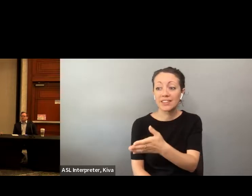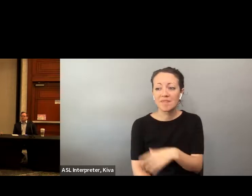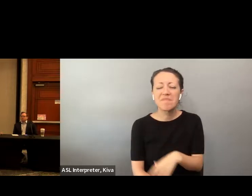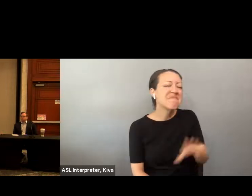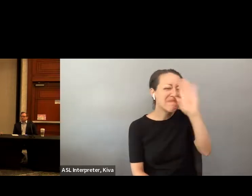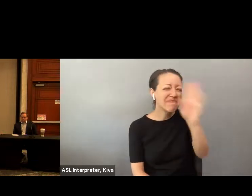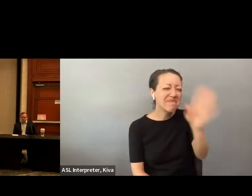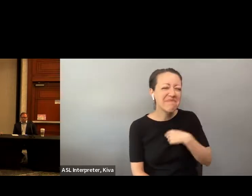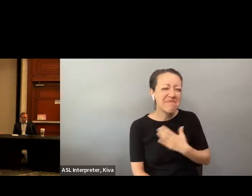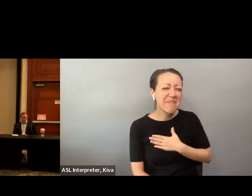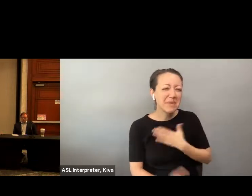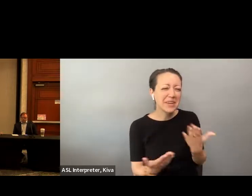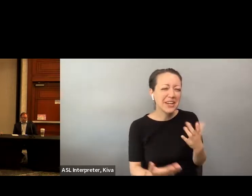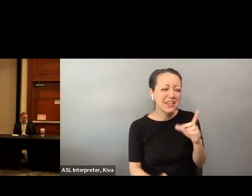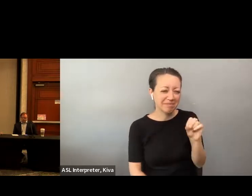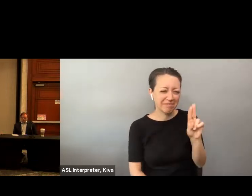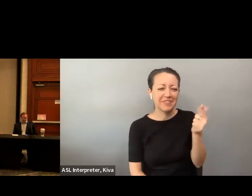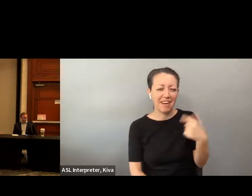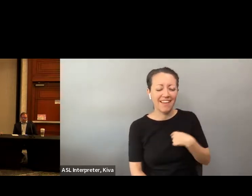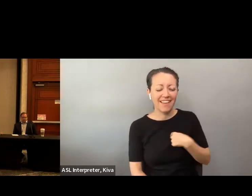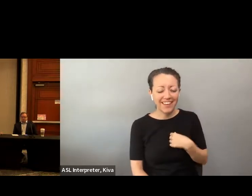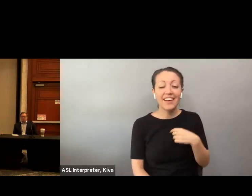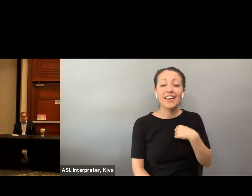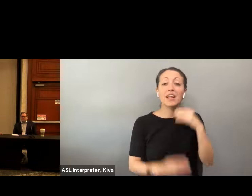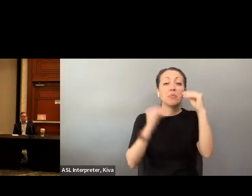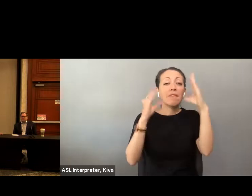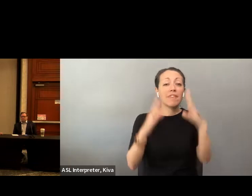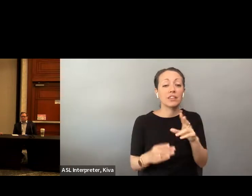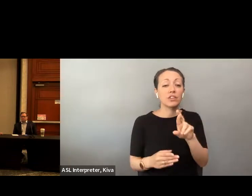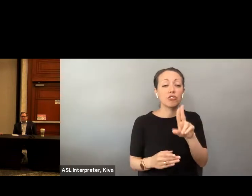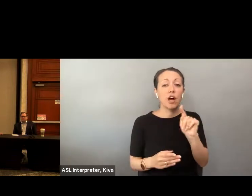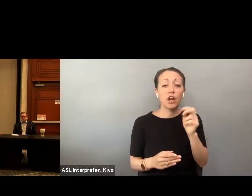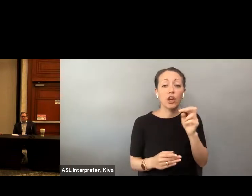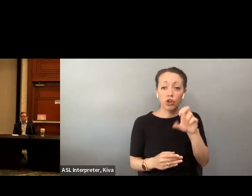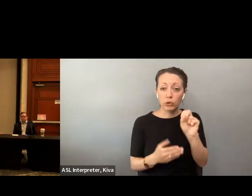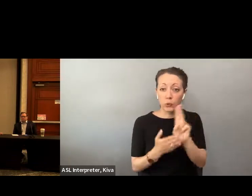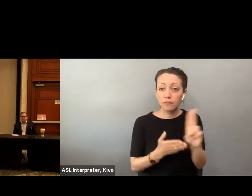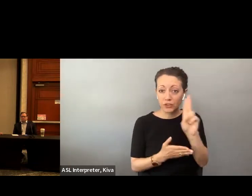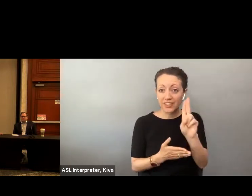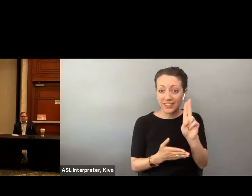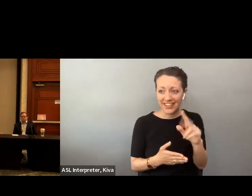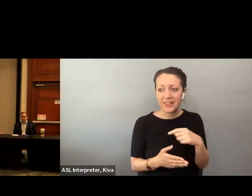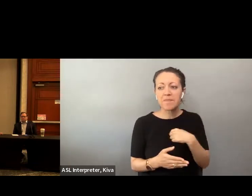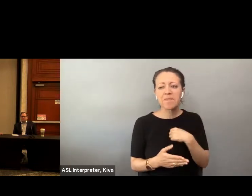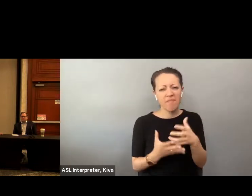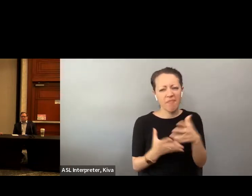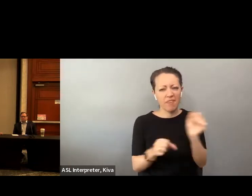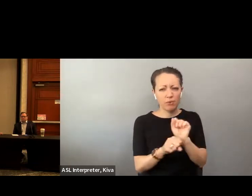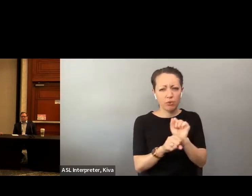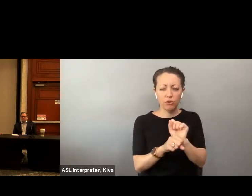skip and ask Doug Kruse to introduce himself. » Doug: Hello there. I'm Hello! There! I'm very happy to be here. My name is Doug Cruz. I'm a professor at Rutgers University.